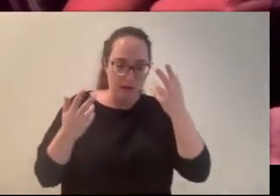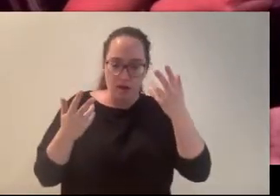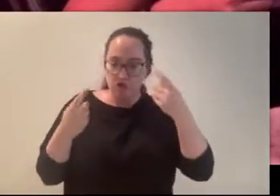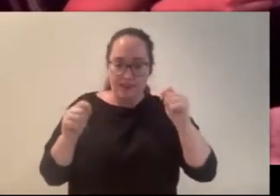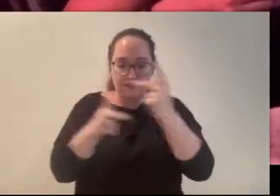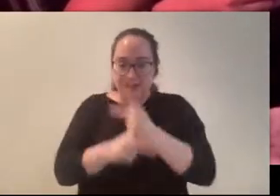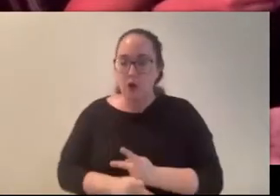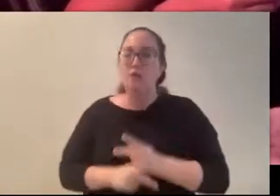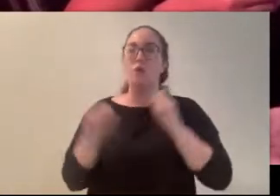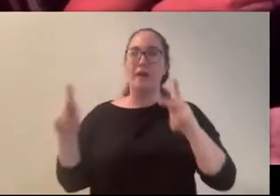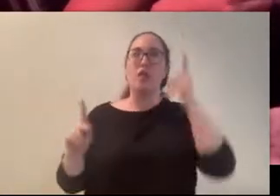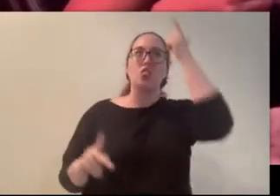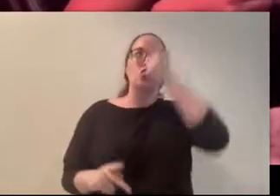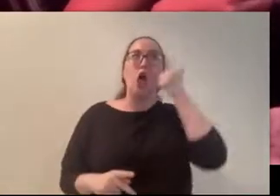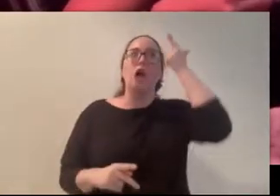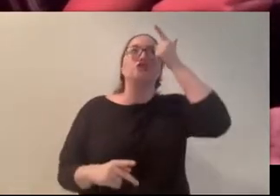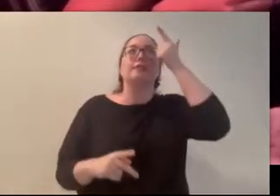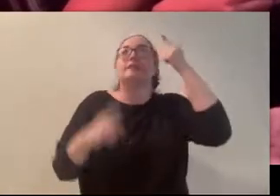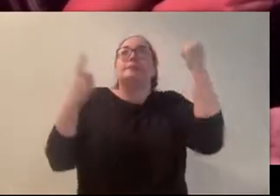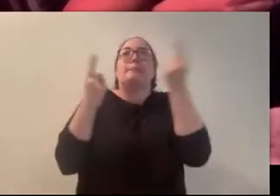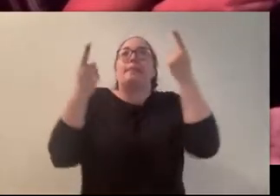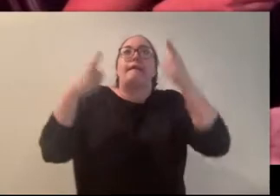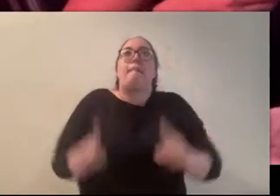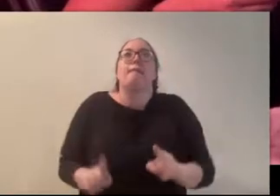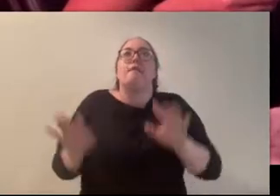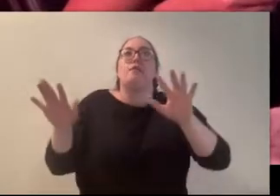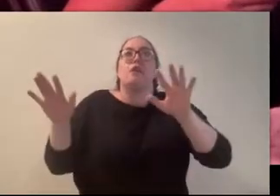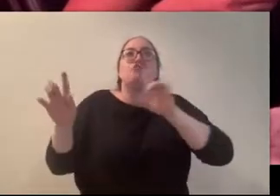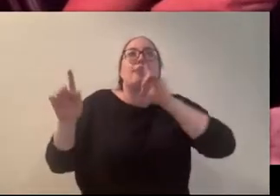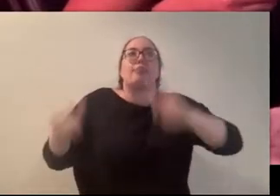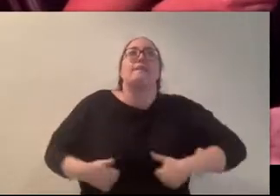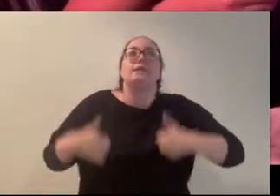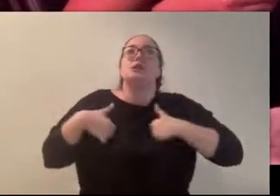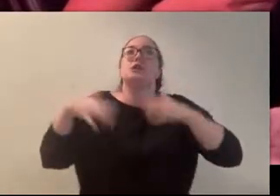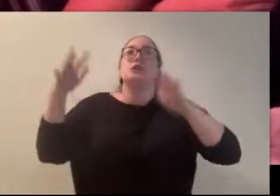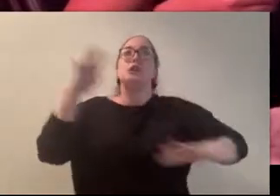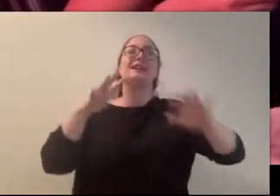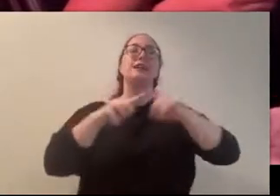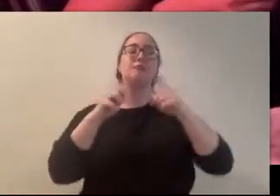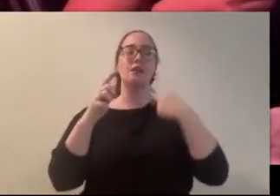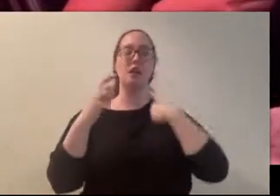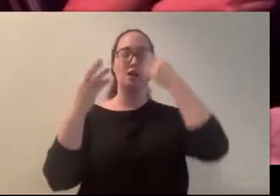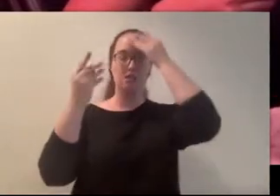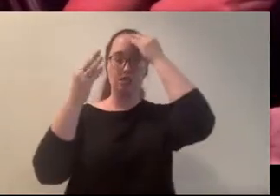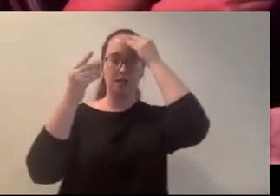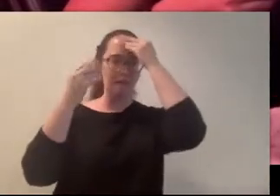power of suggestion or something, but when I think back to those footsteps and those sobs and that